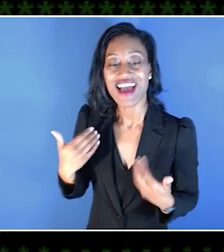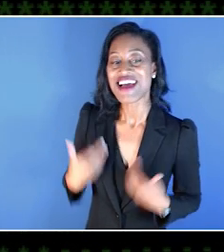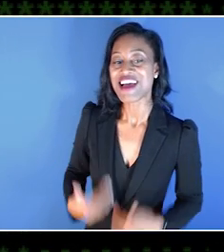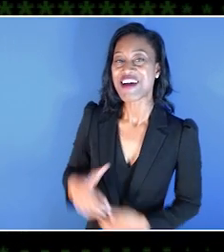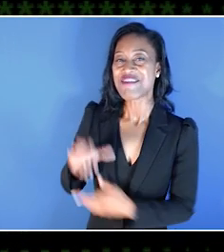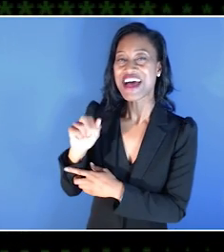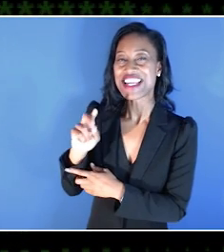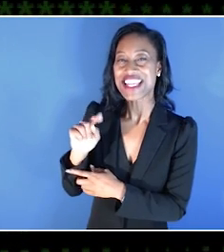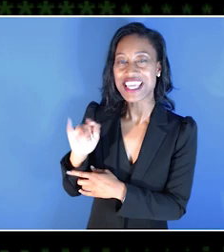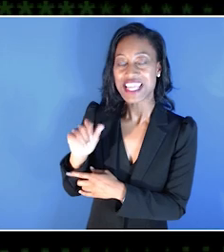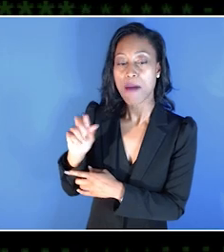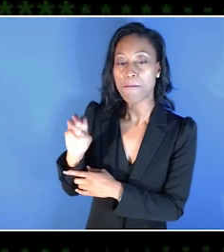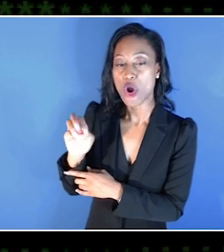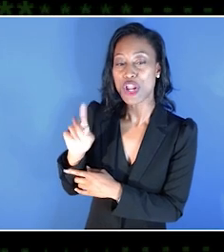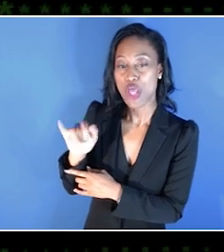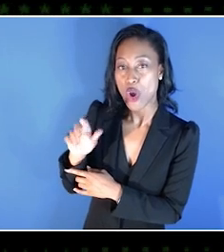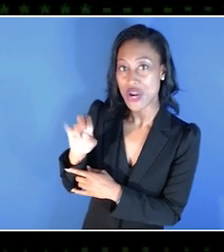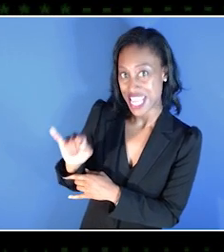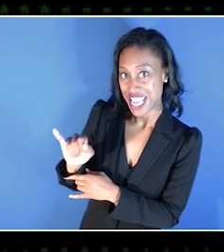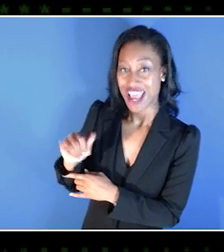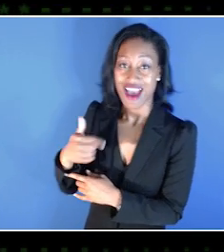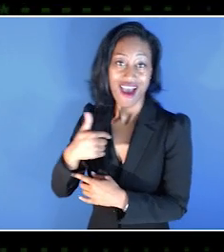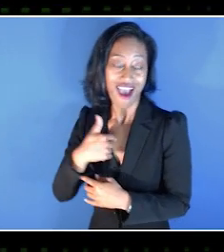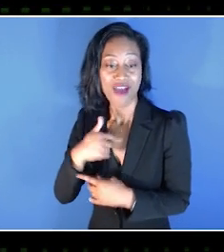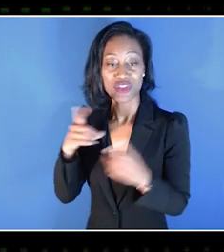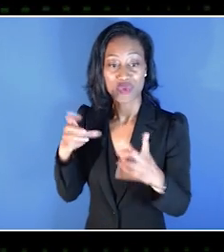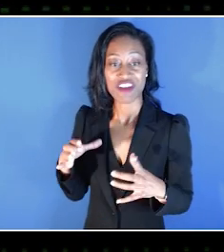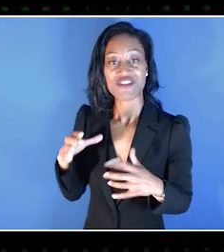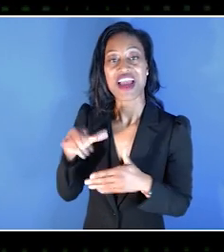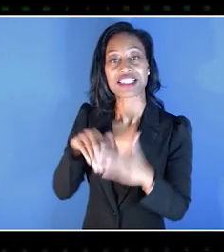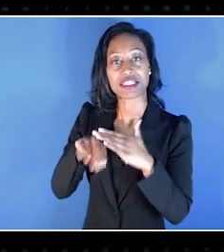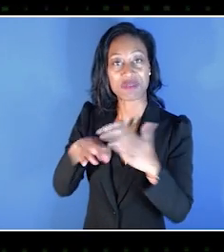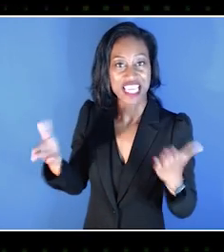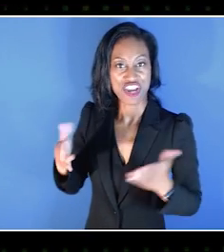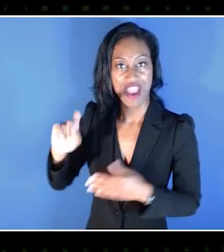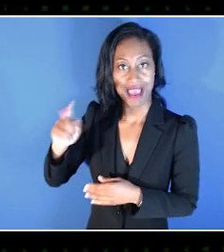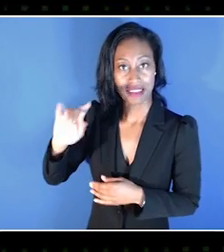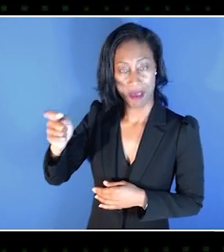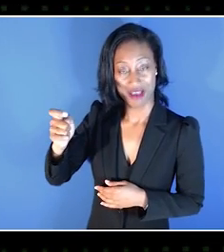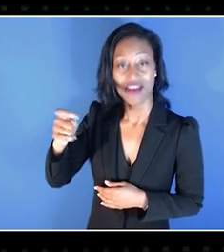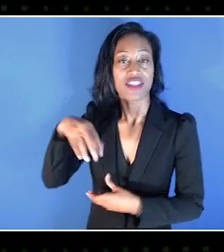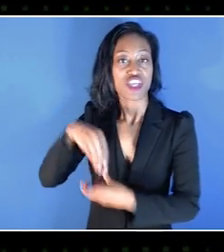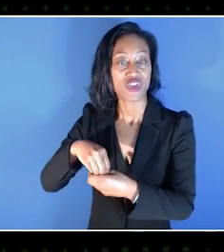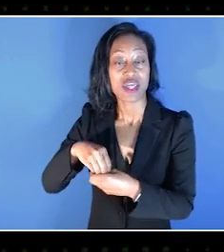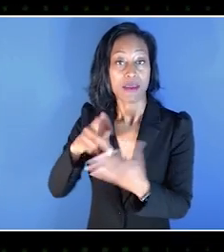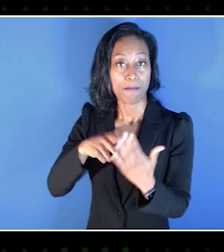So I'm Anita Mortaloni. I'm the Director of Accessibility here at Xbox, and that includes the program